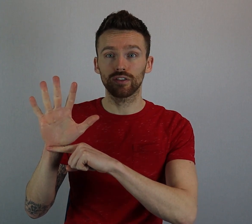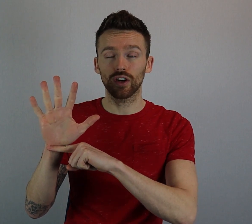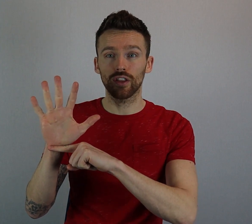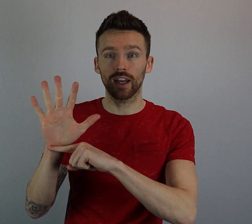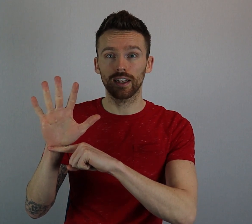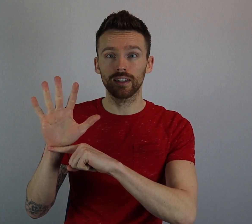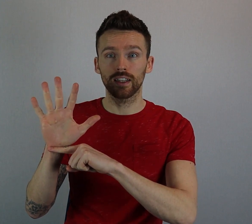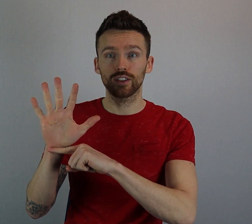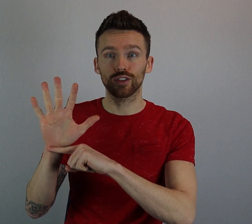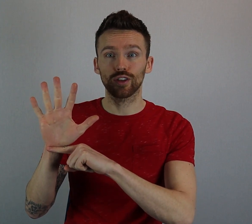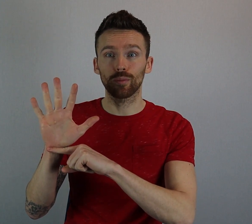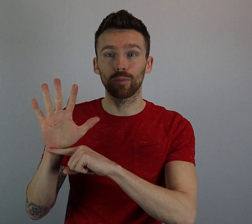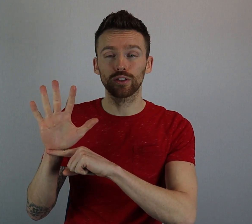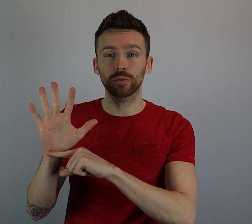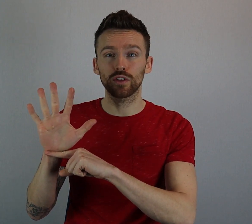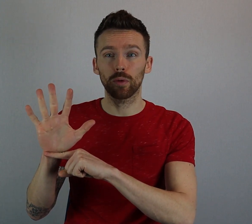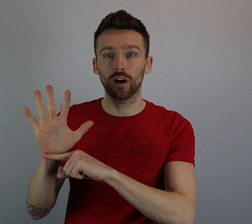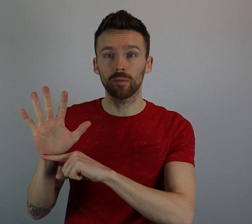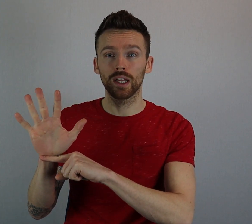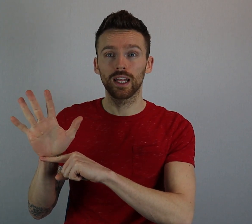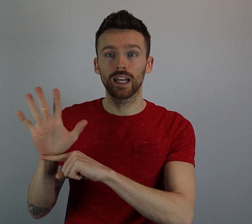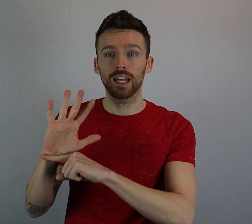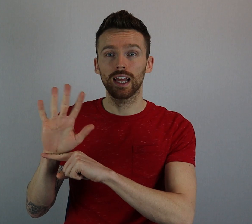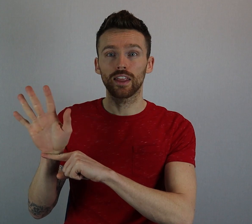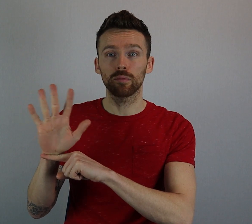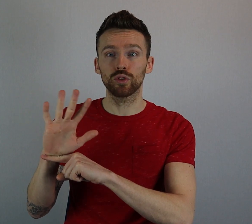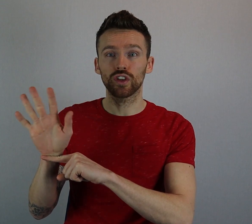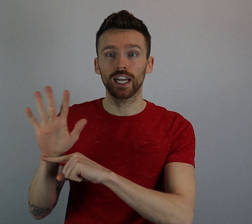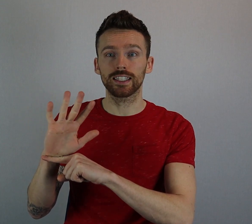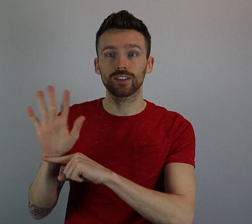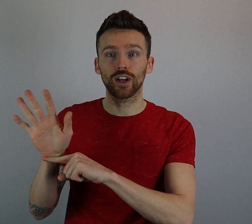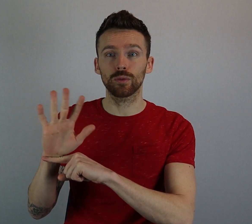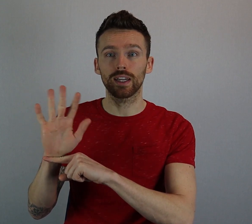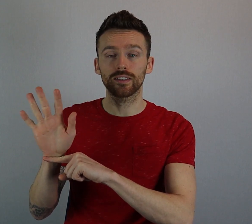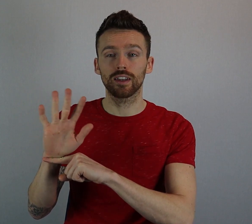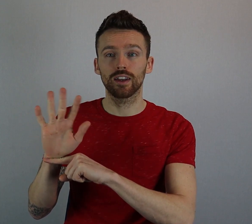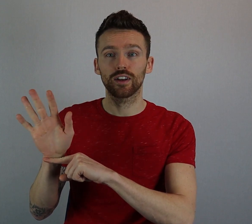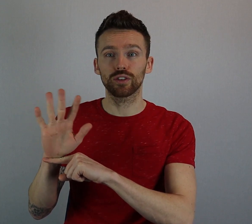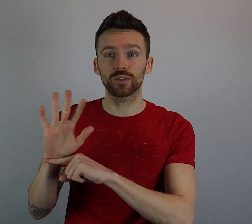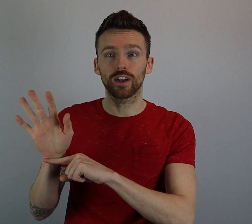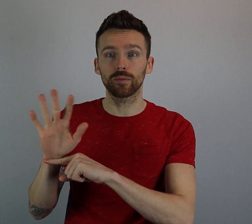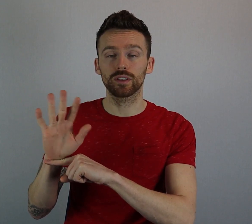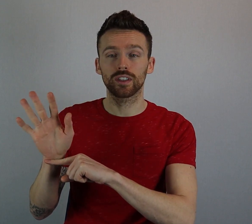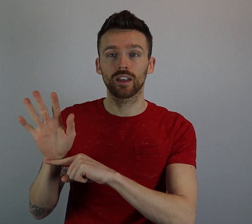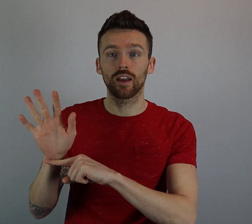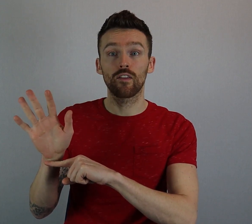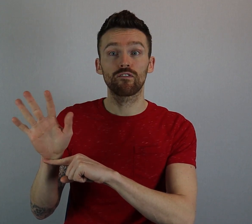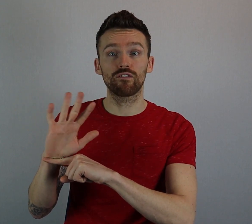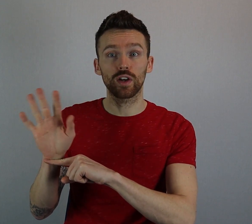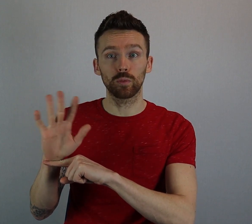your other hand just at the bottom of your palm, and then move your hand sideways a few times. Film.